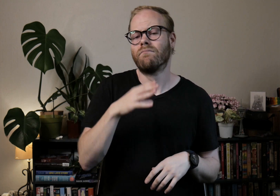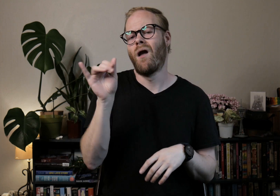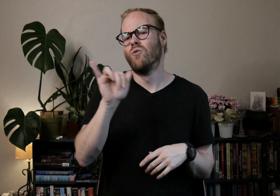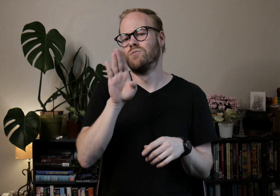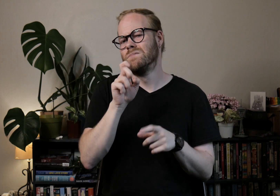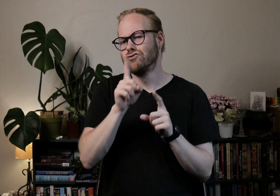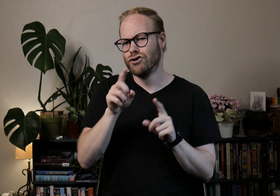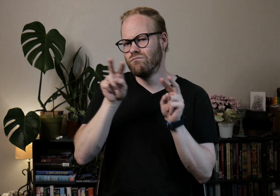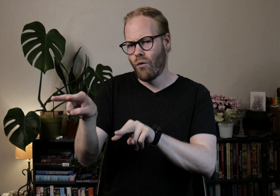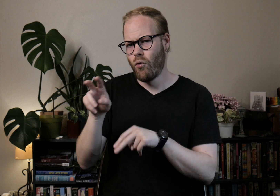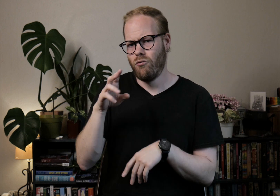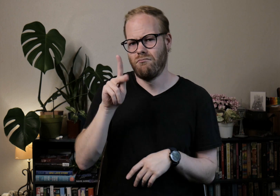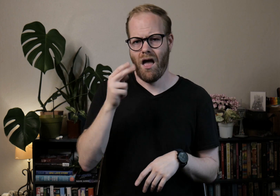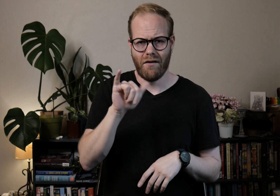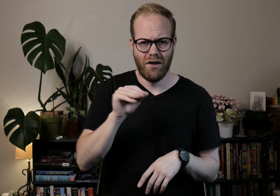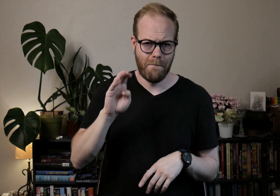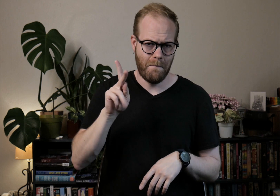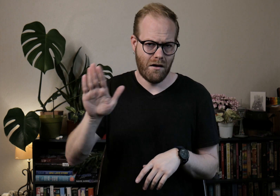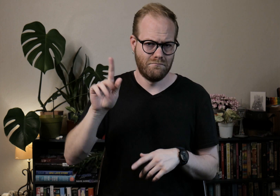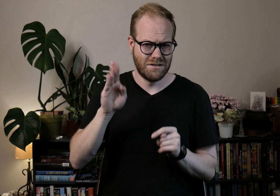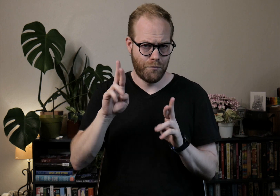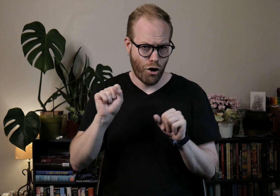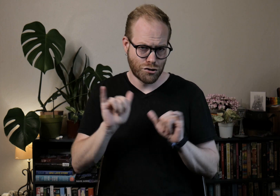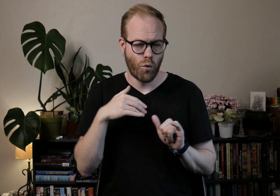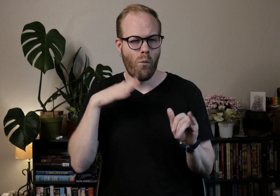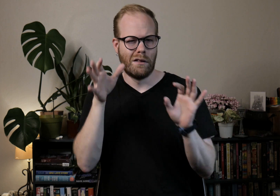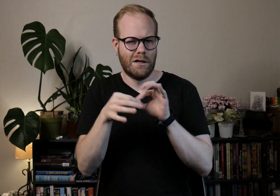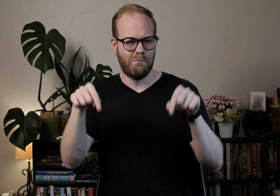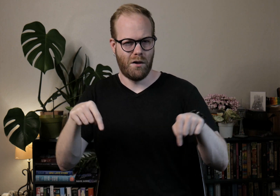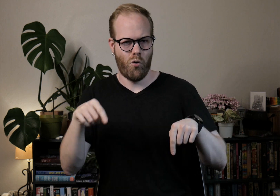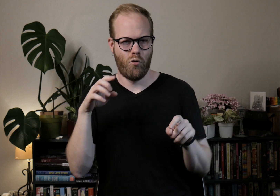And also, be sure to check out Kathy and Bek's TBRs too. I will link them below.